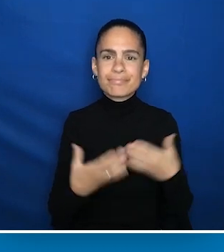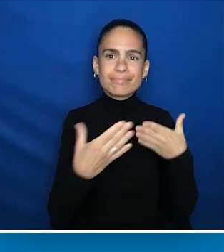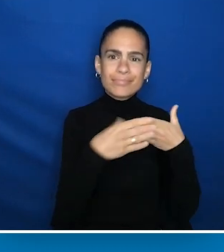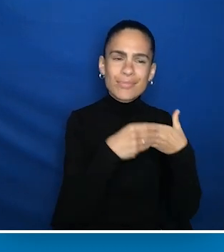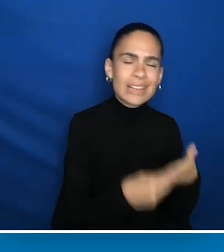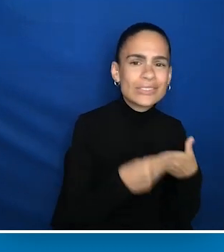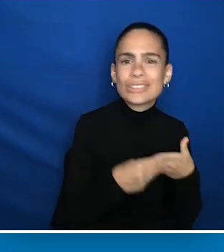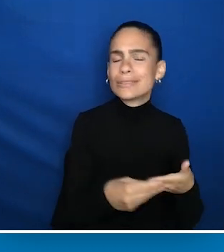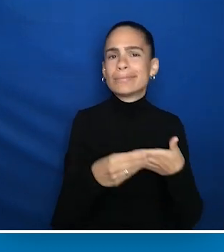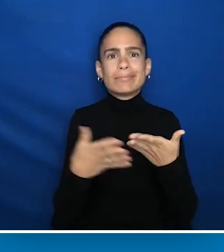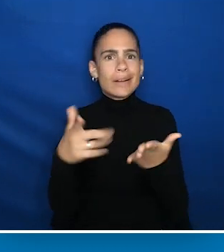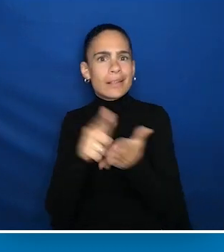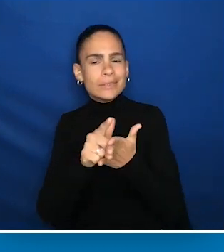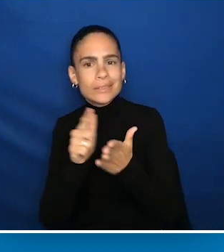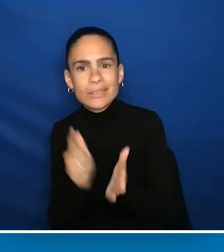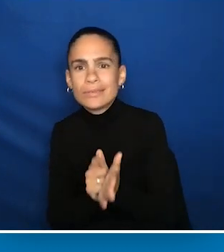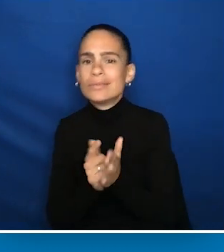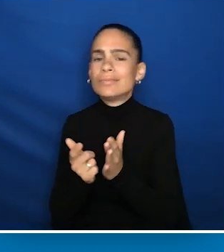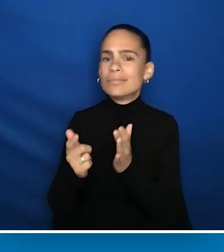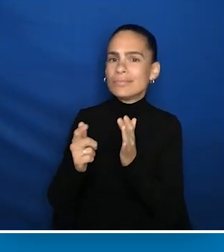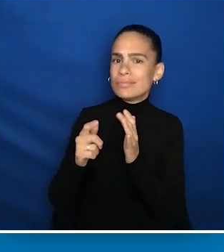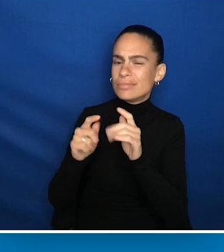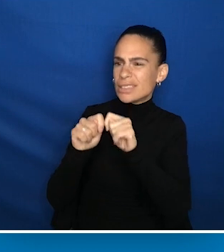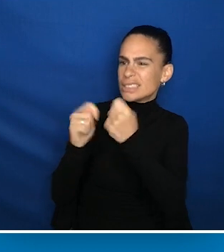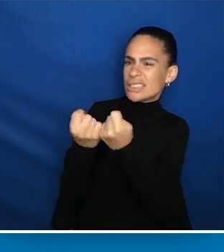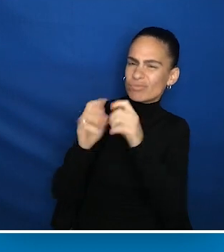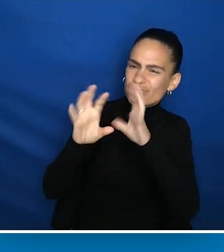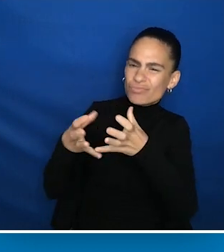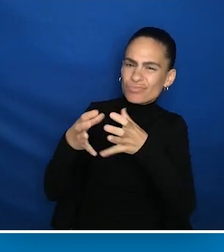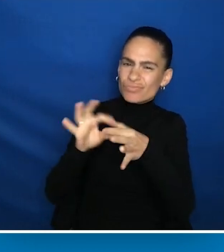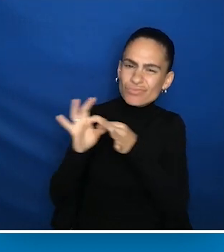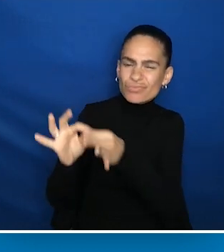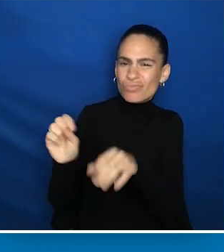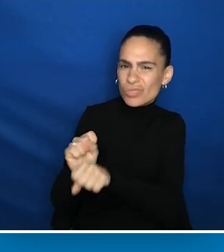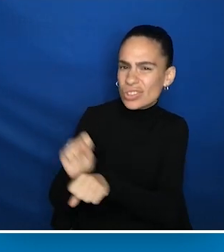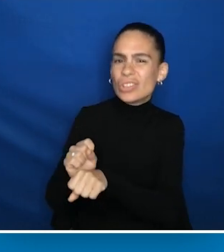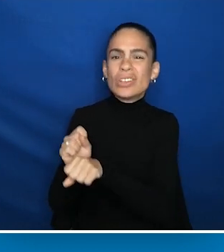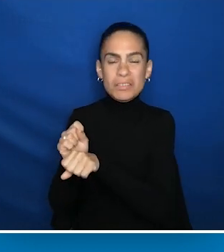Leadership, legislation, teamwork, many things.